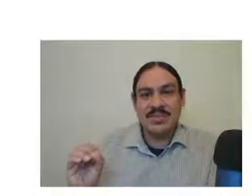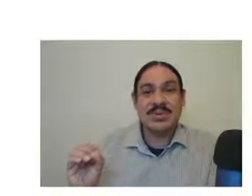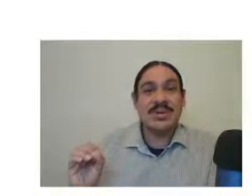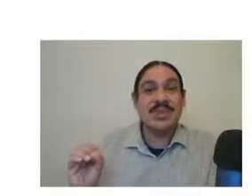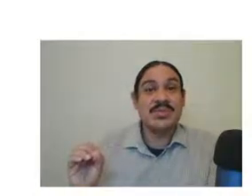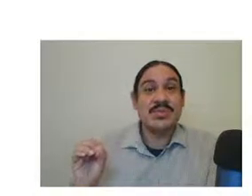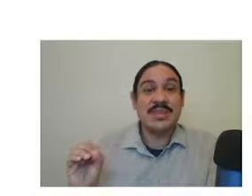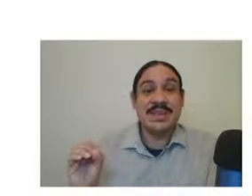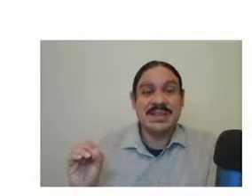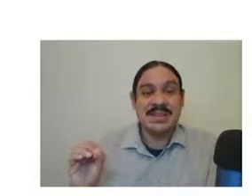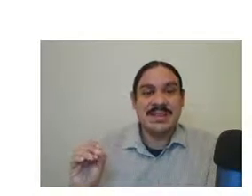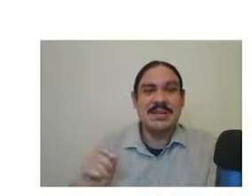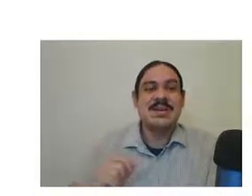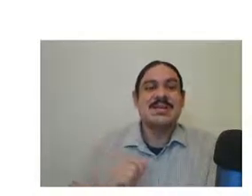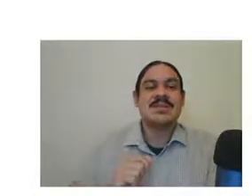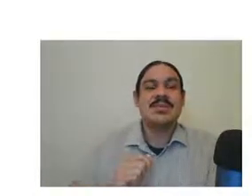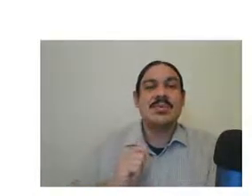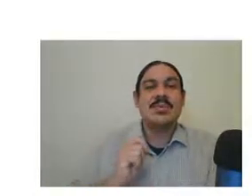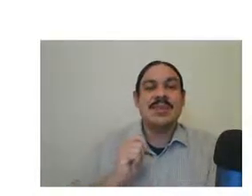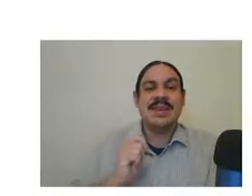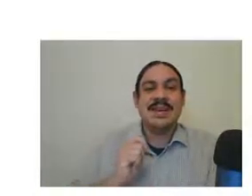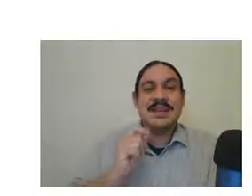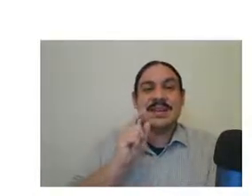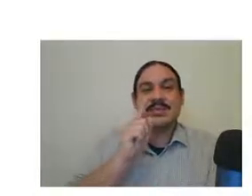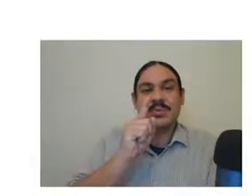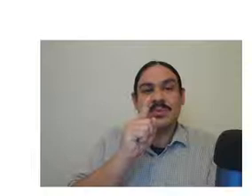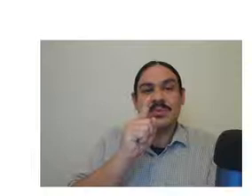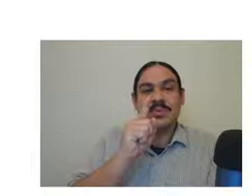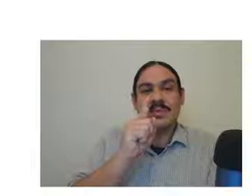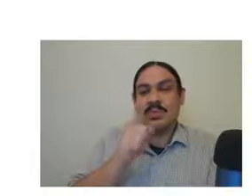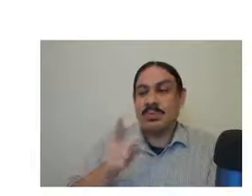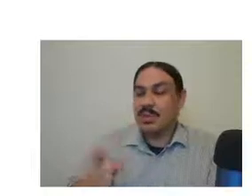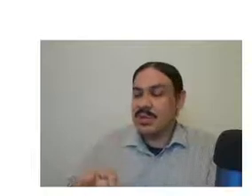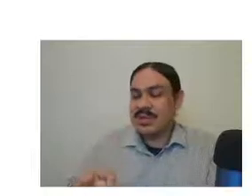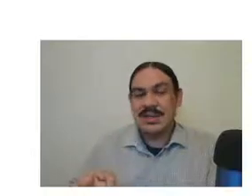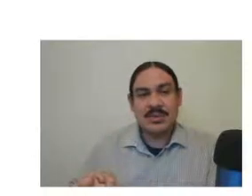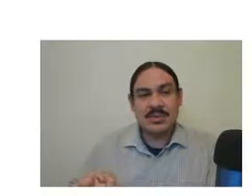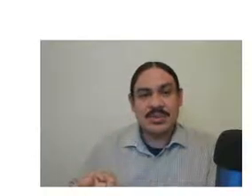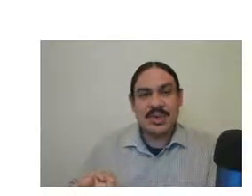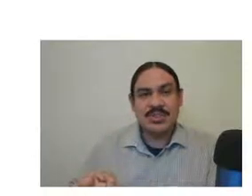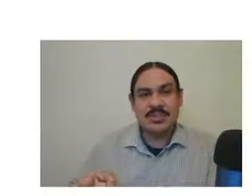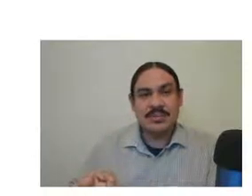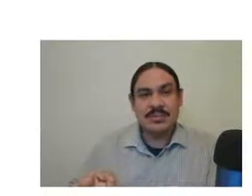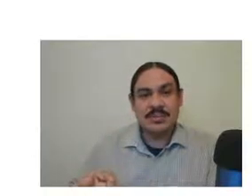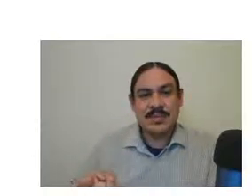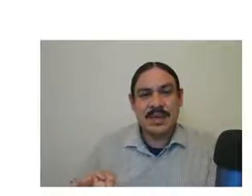don't have to repeat it so an index would be for example